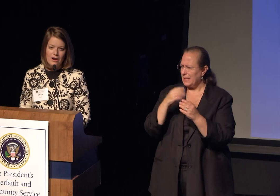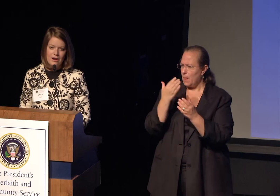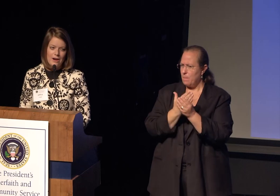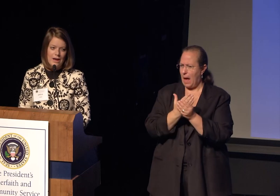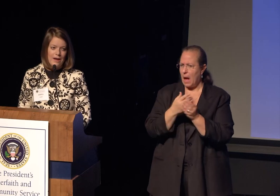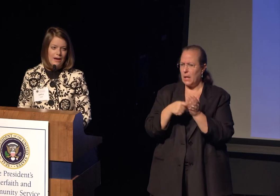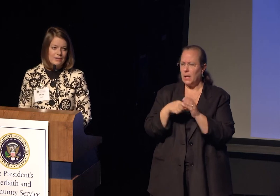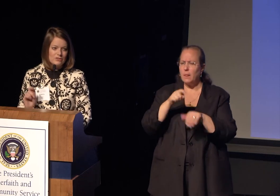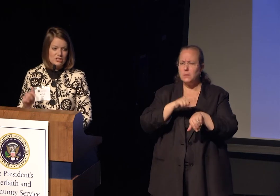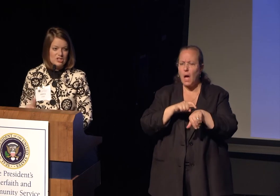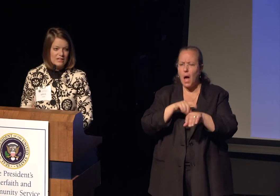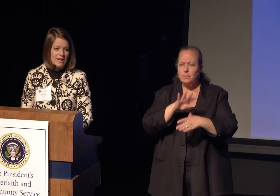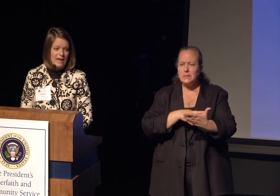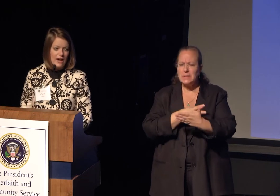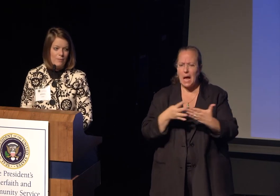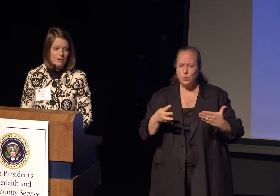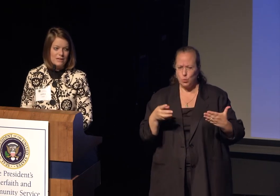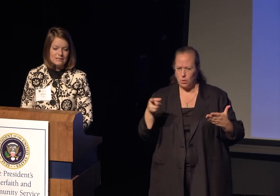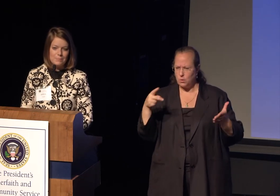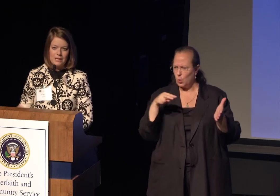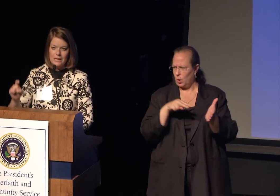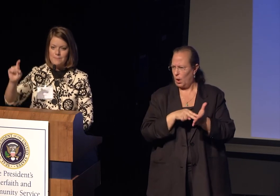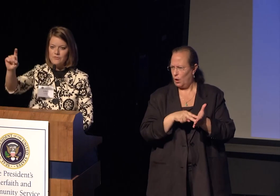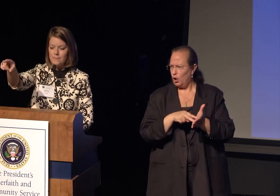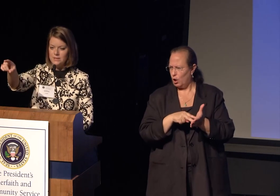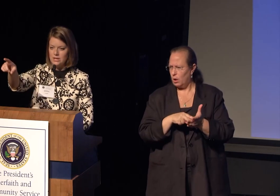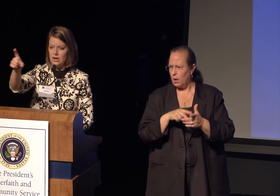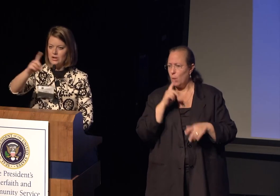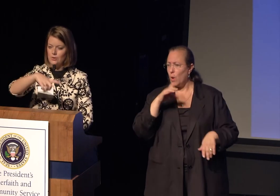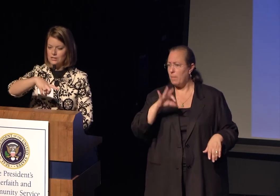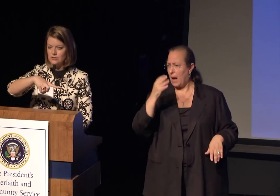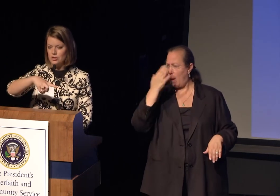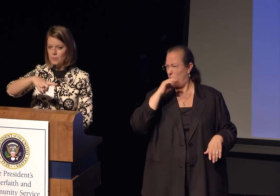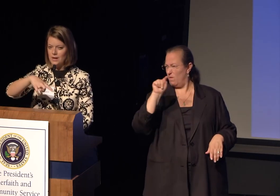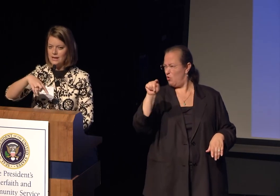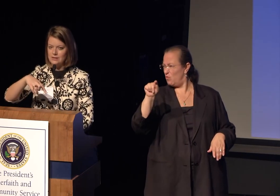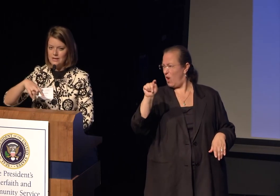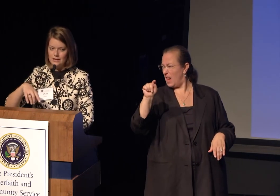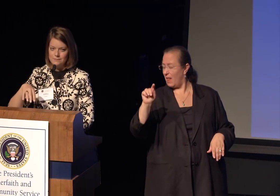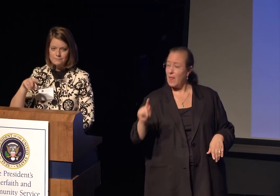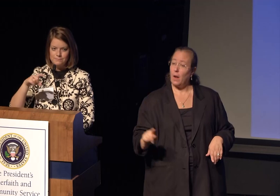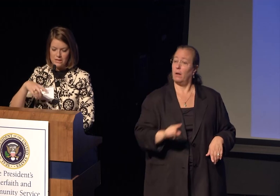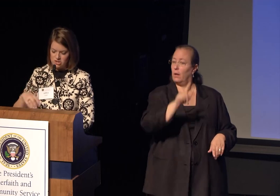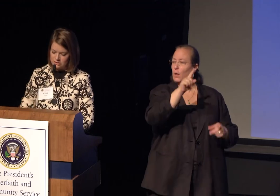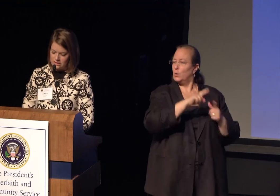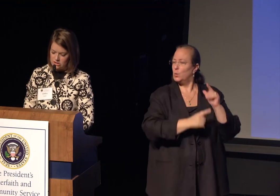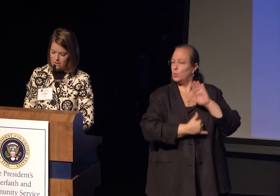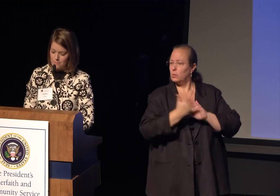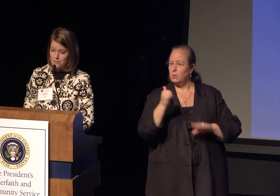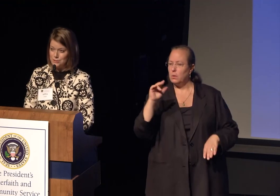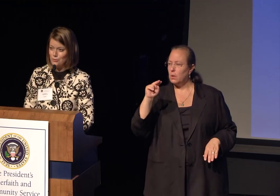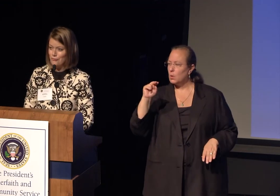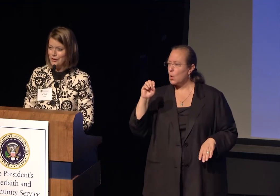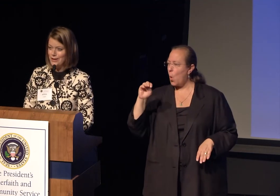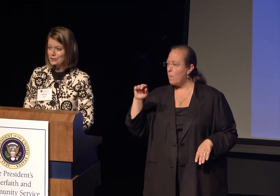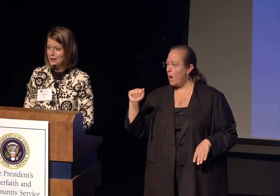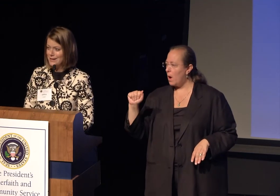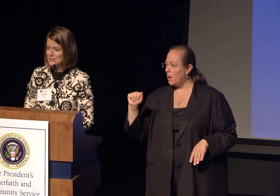Check that out, but it's picking up from here and going to the NOMA/Gallaudet metro station. Please don't forget your luggage.